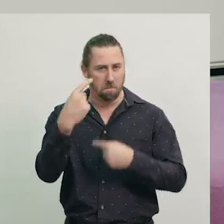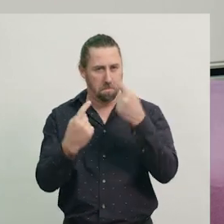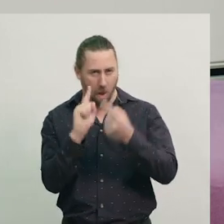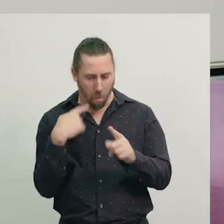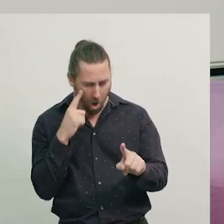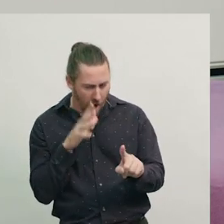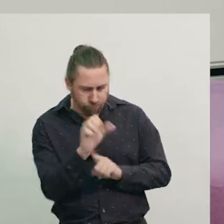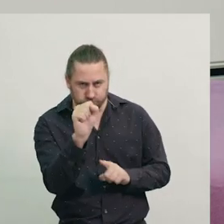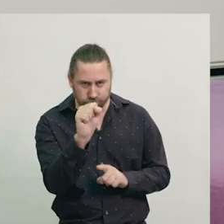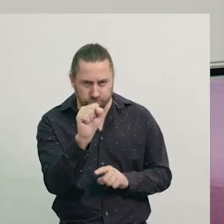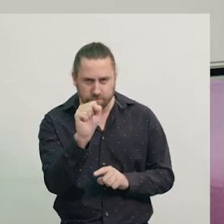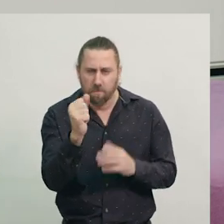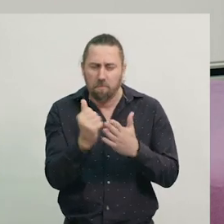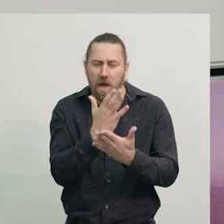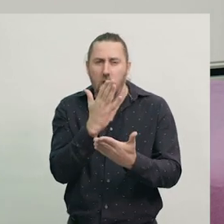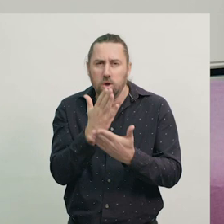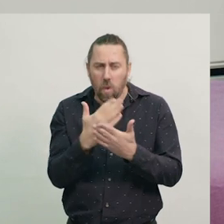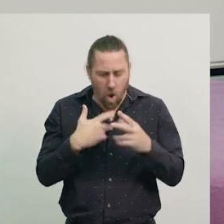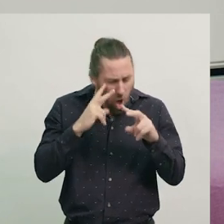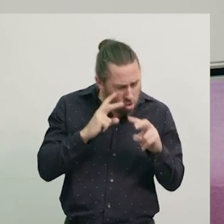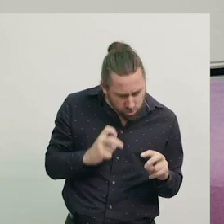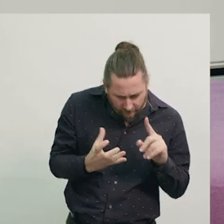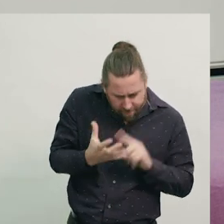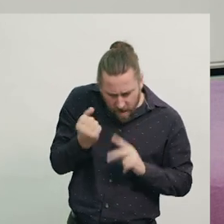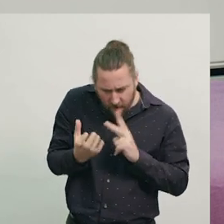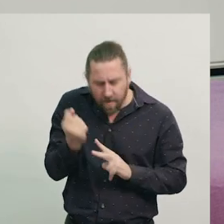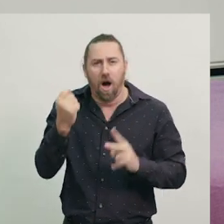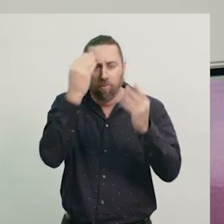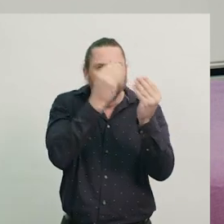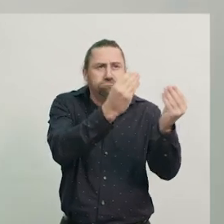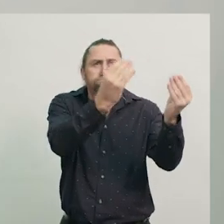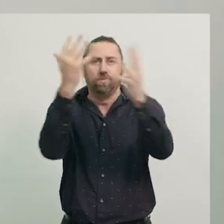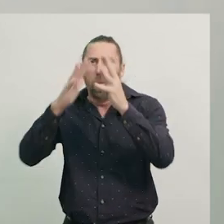to effectively communicate their research findings around the world.